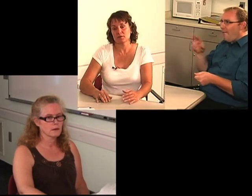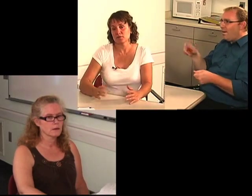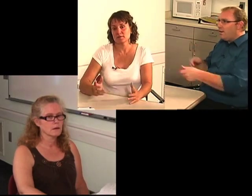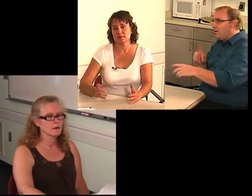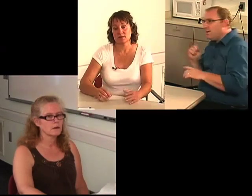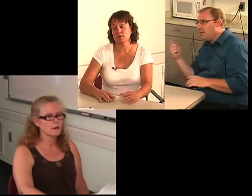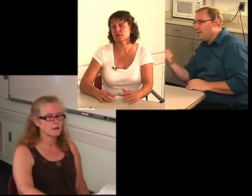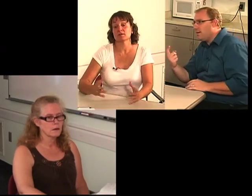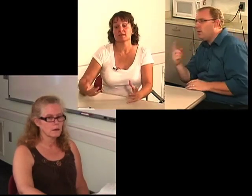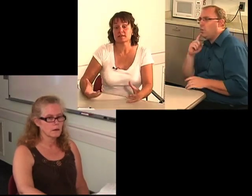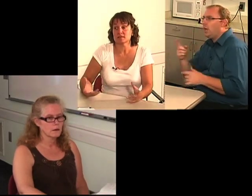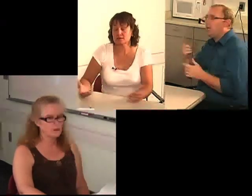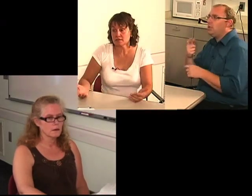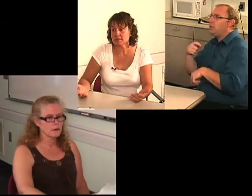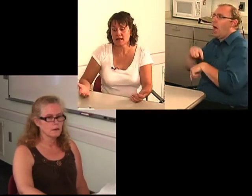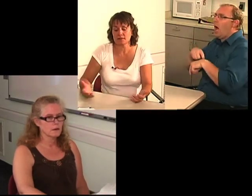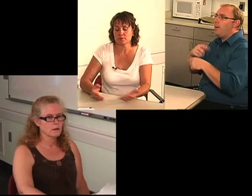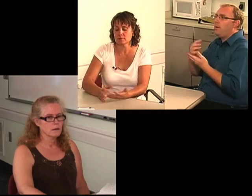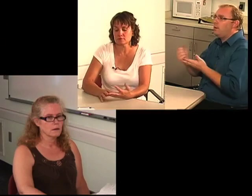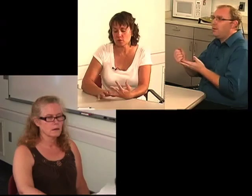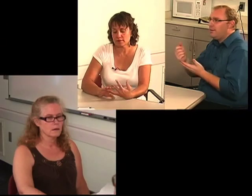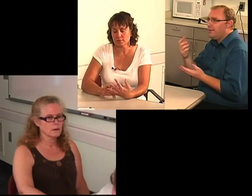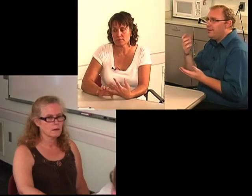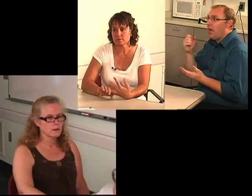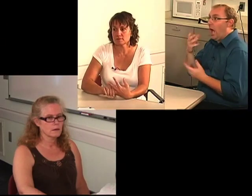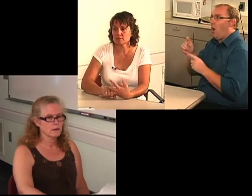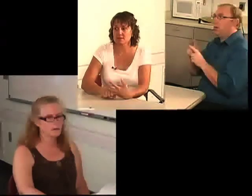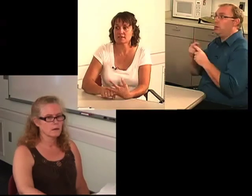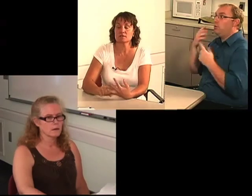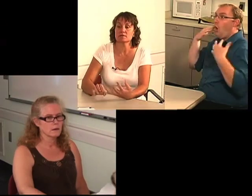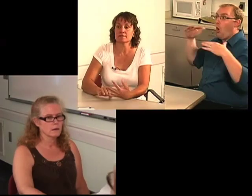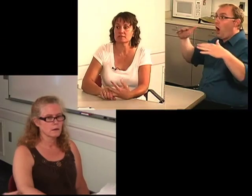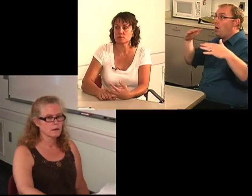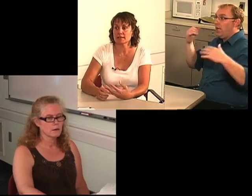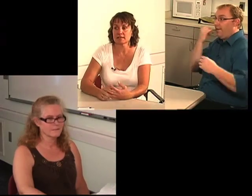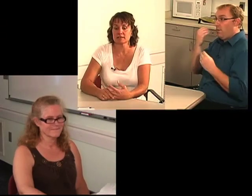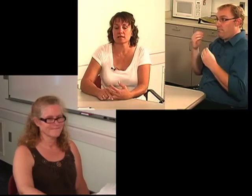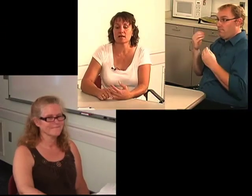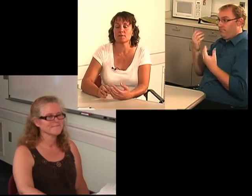And when the noise gets too bad, when there's more than, say two of us working at a time,